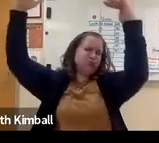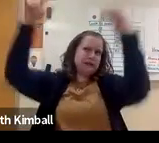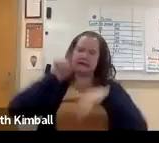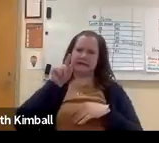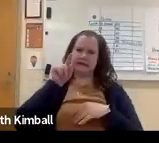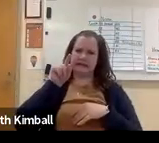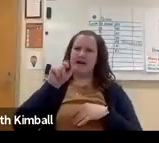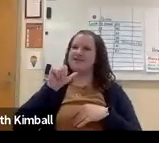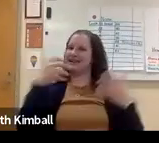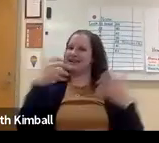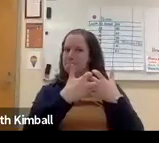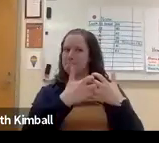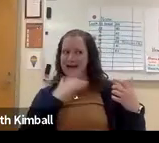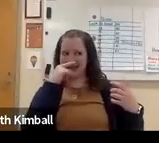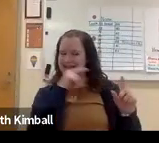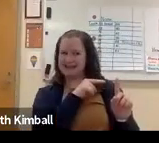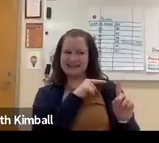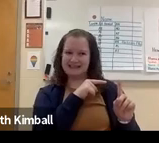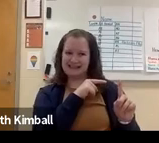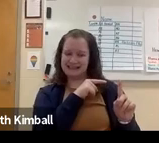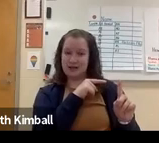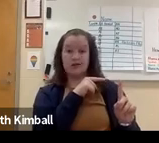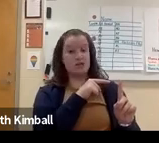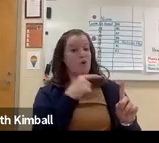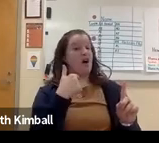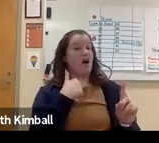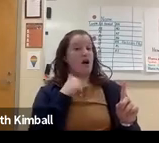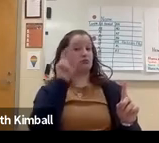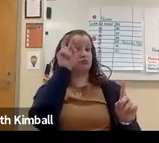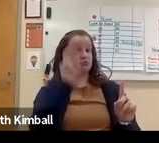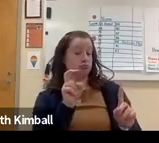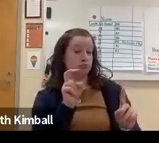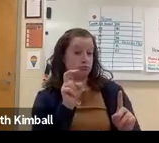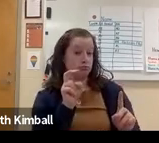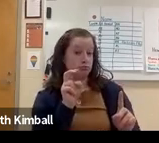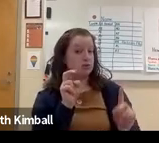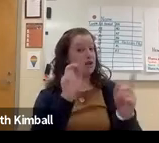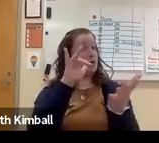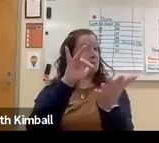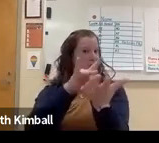And that was really quite advanced for a high school level. It didn't match the students that I was working with.